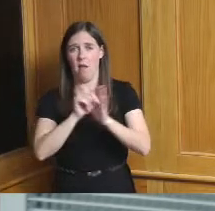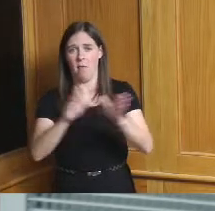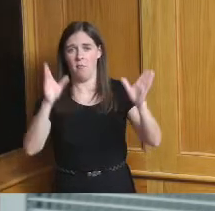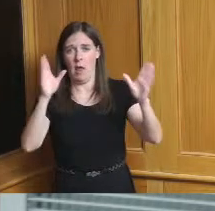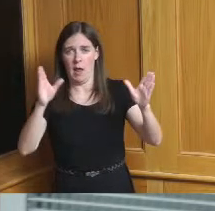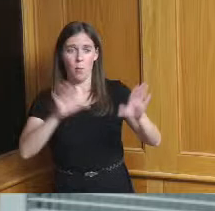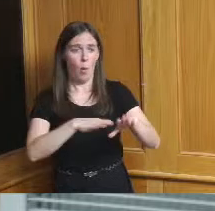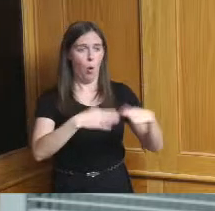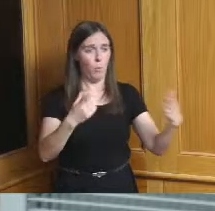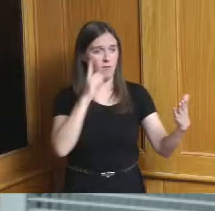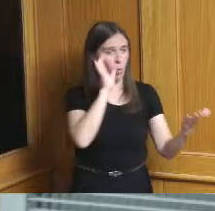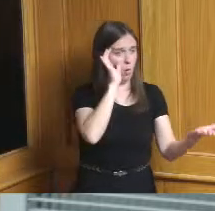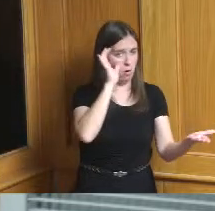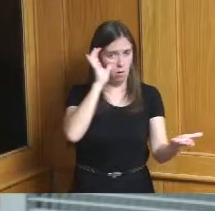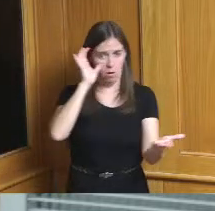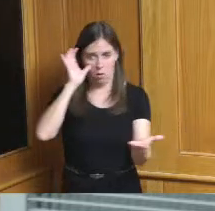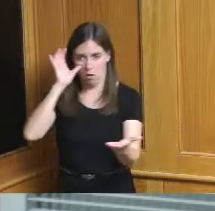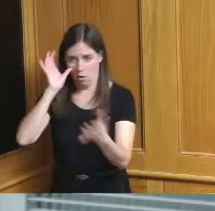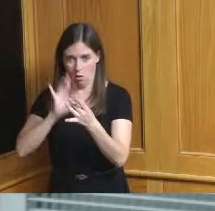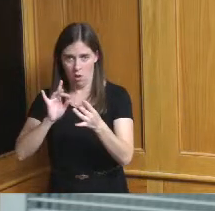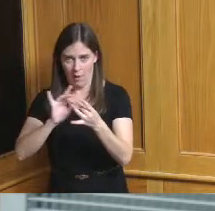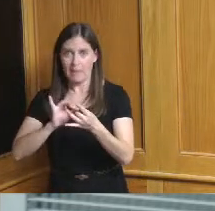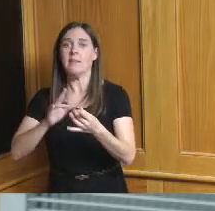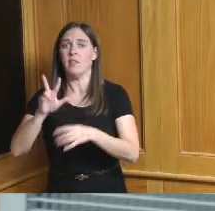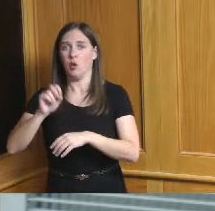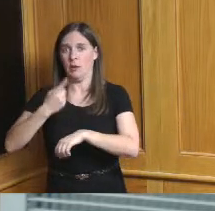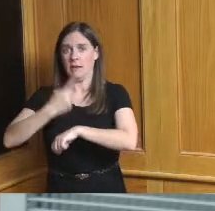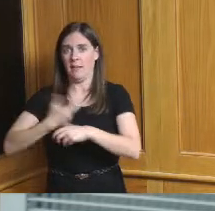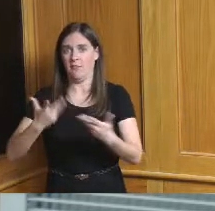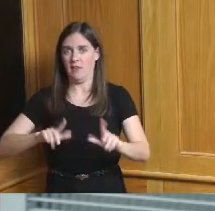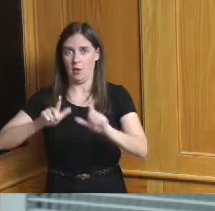and then once that 30 days is over and we have their comments we'll get back to you and if